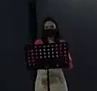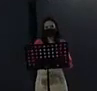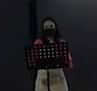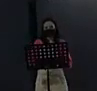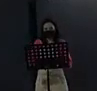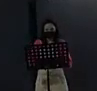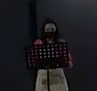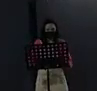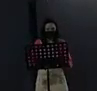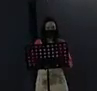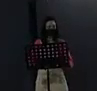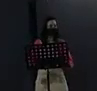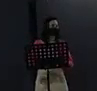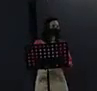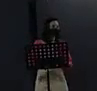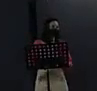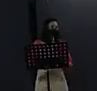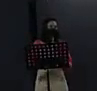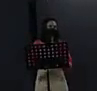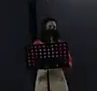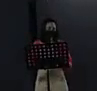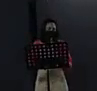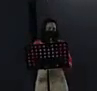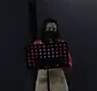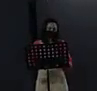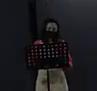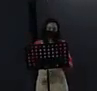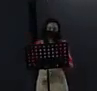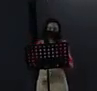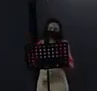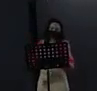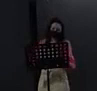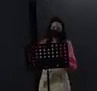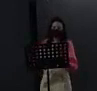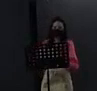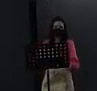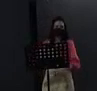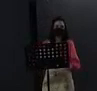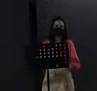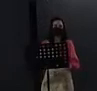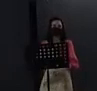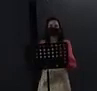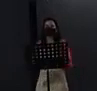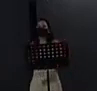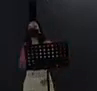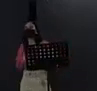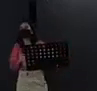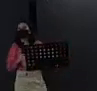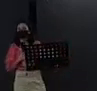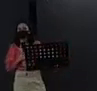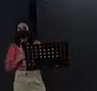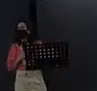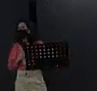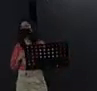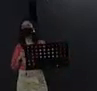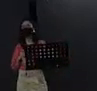now we are giving a few minutes because we are ahead of schedule in the program if there is